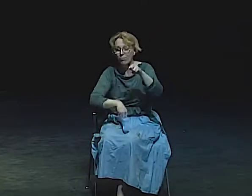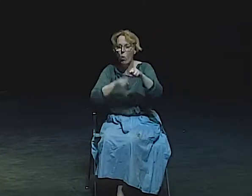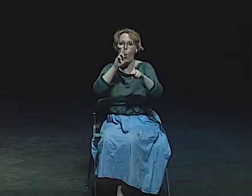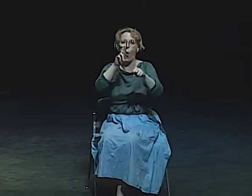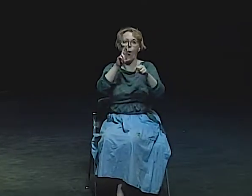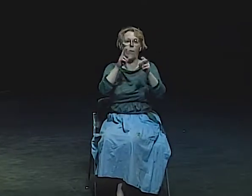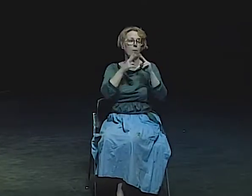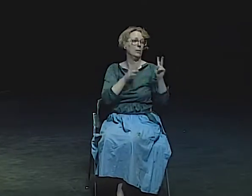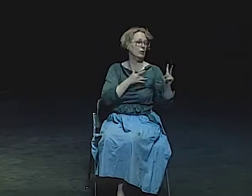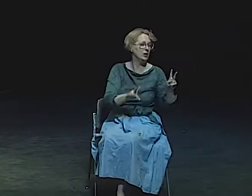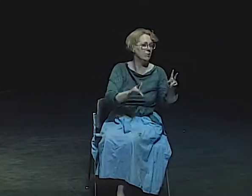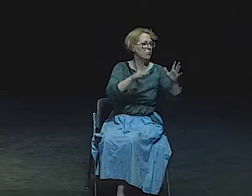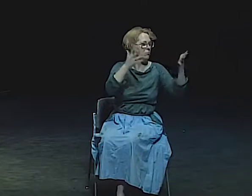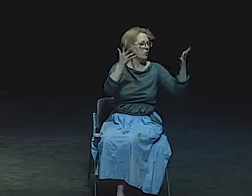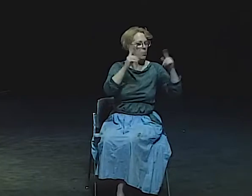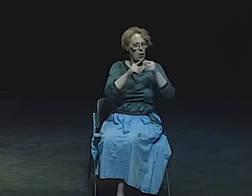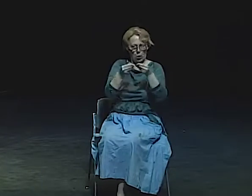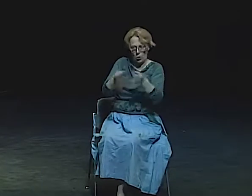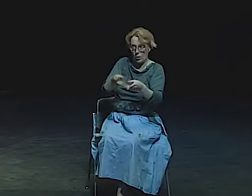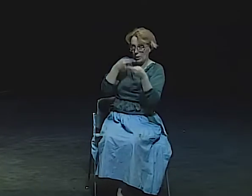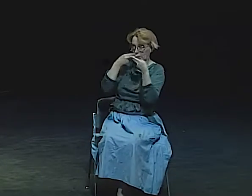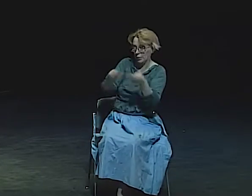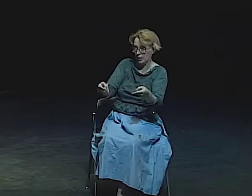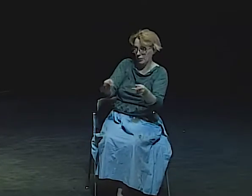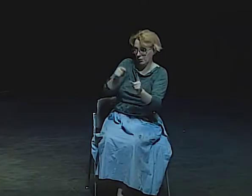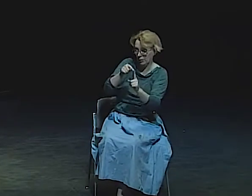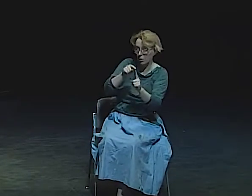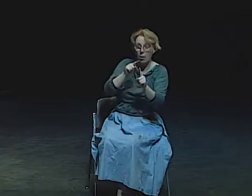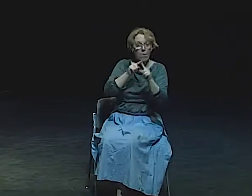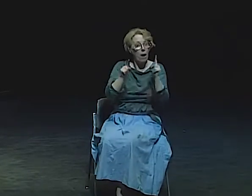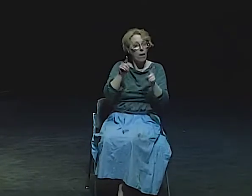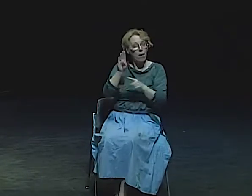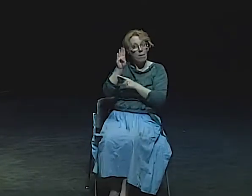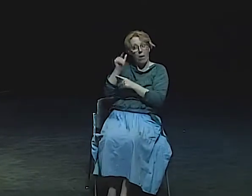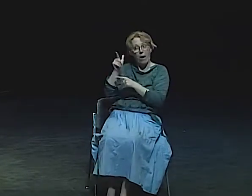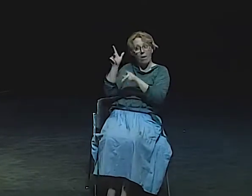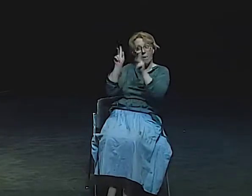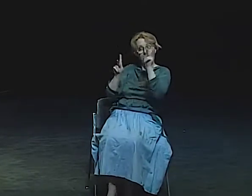YOU LEARN WISDOM AND EXPERIENCE, GRIEF, PAIN,